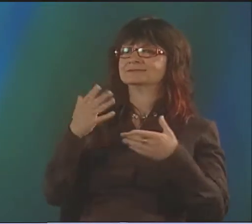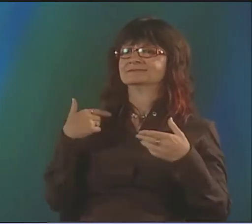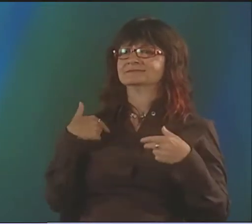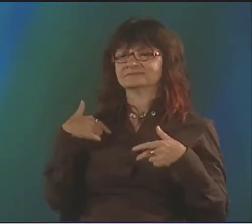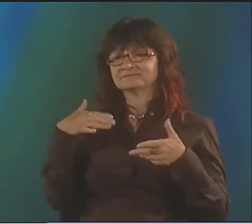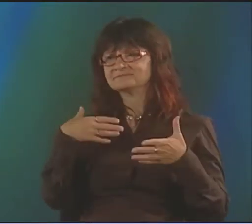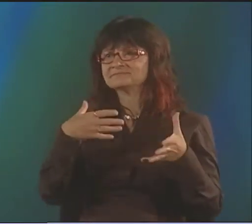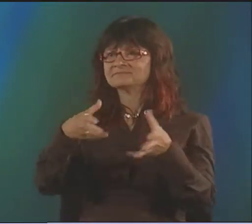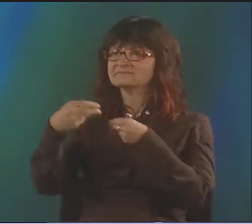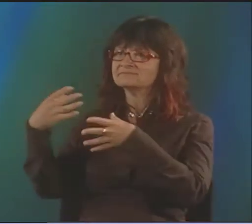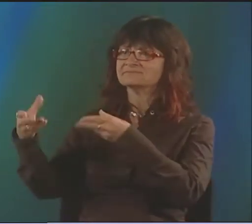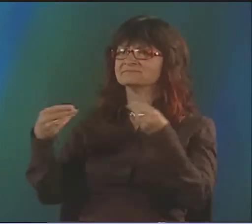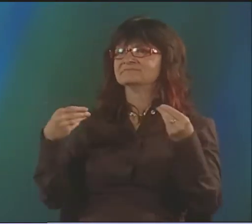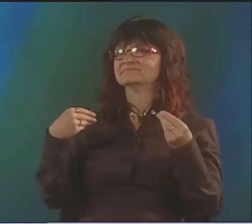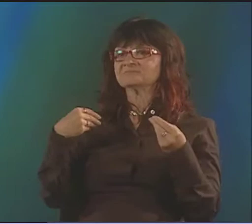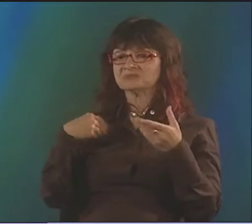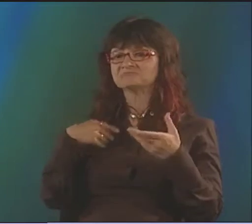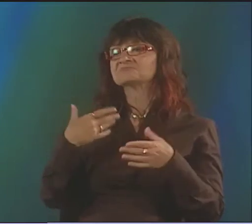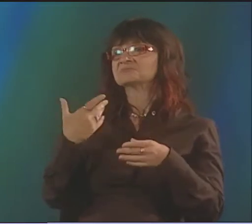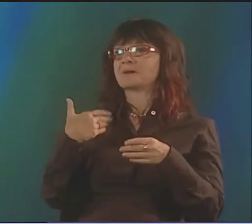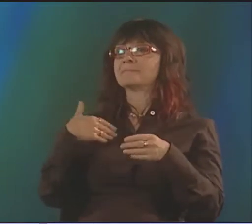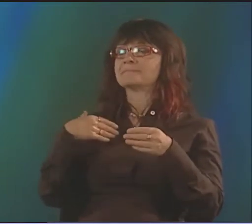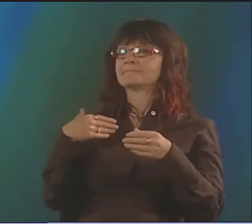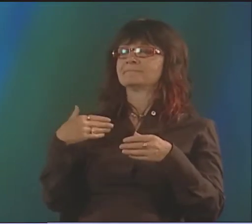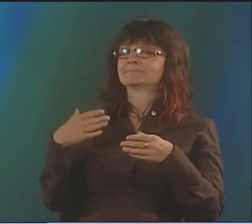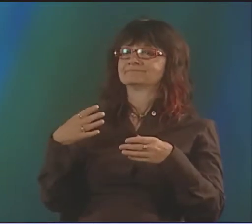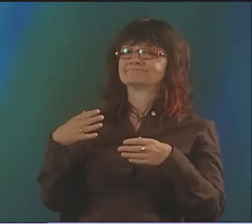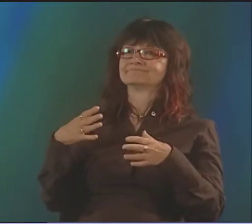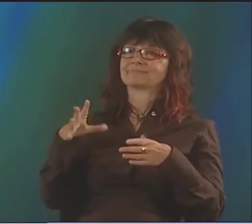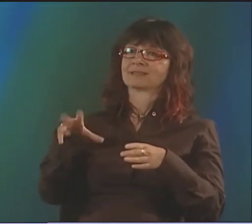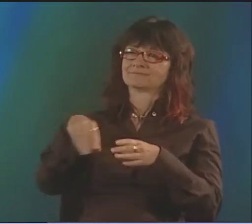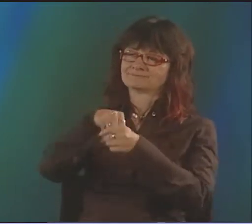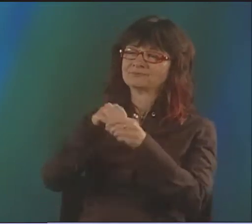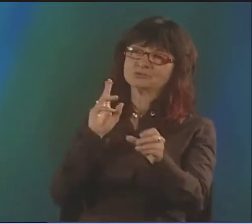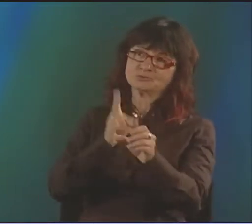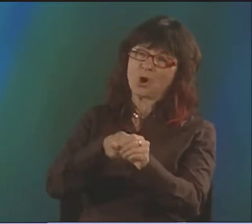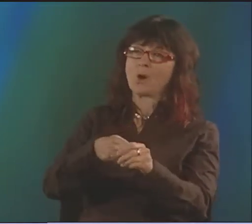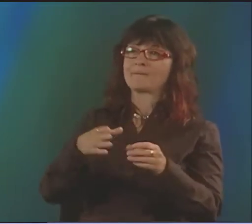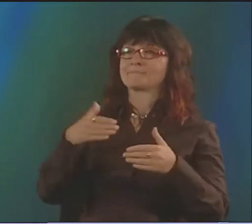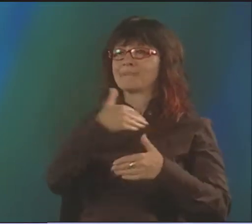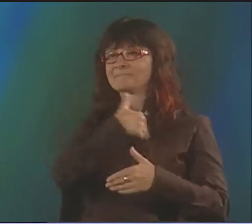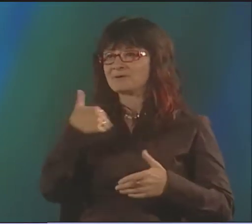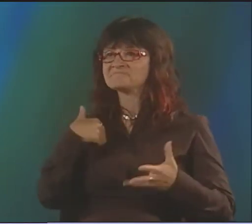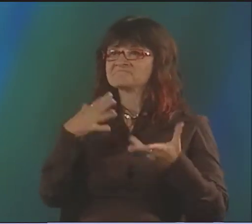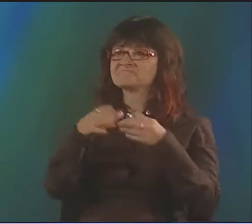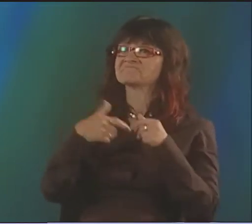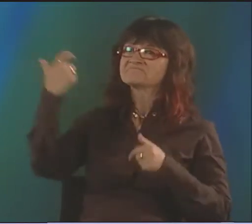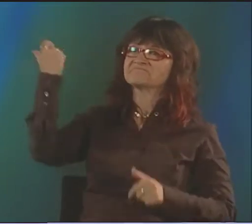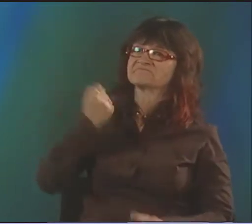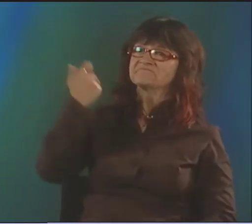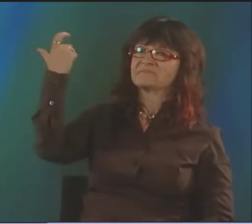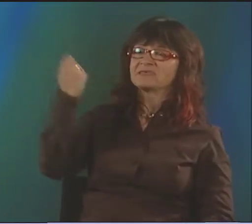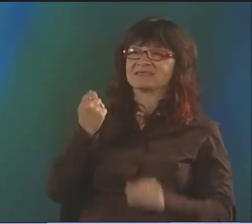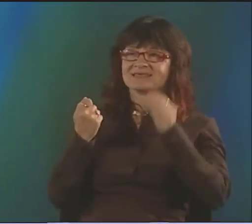SOMEBODY WAS HANDING OUT BROCHURES ABOUT ANIMAL RIGHTS AND ANIMAL WELFARE. AND I TOOK ONE.